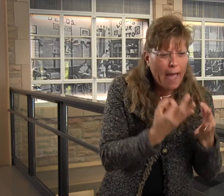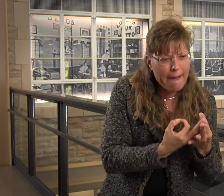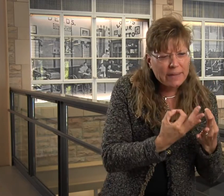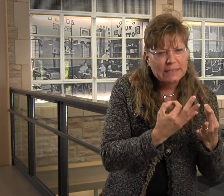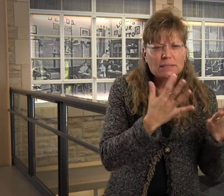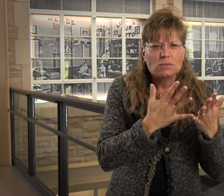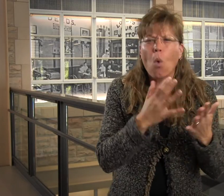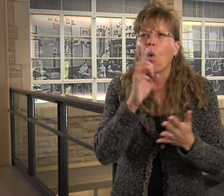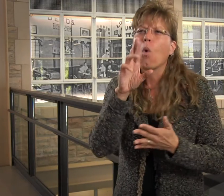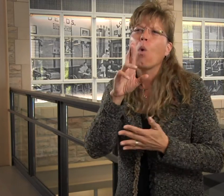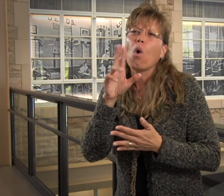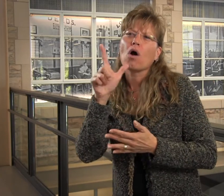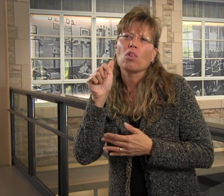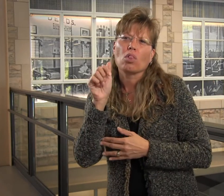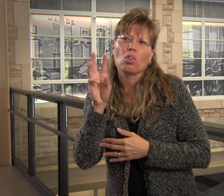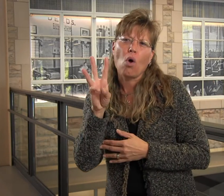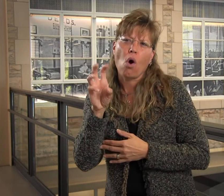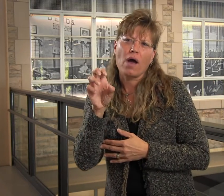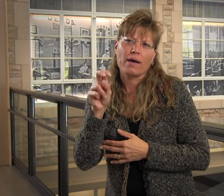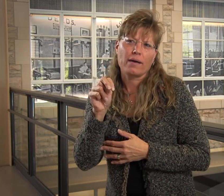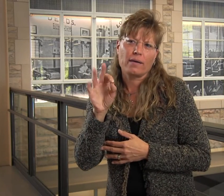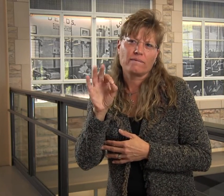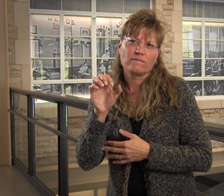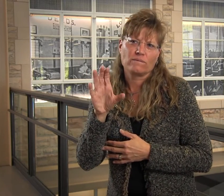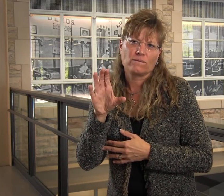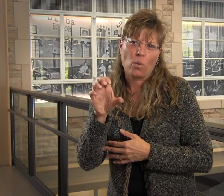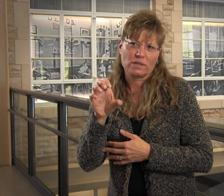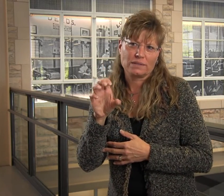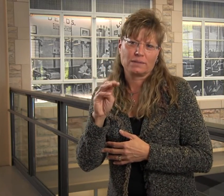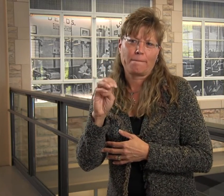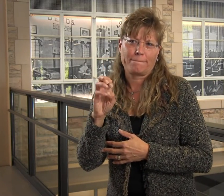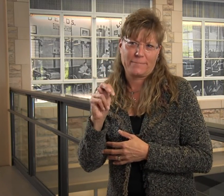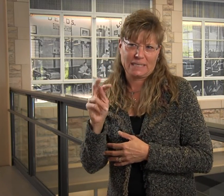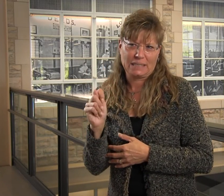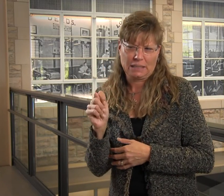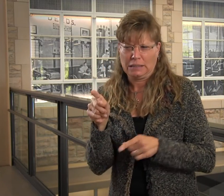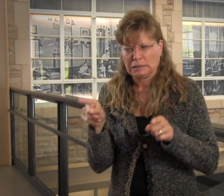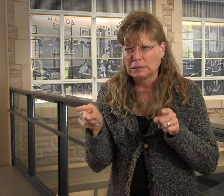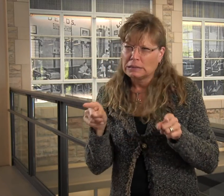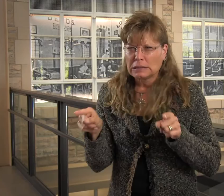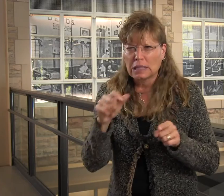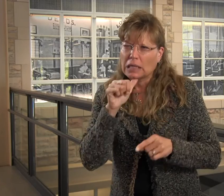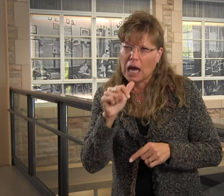working as social worker, or perhaps working with law enforcement. I didn't know which avenue